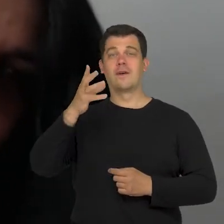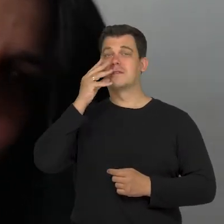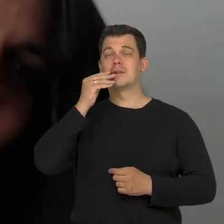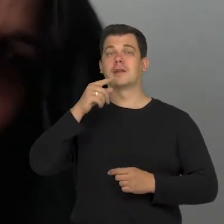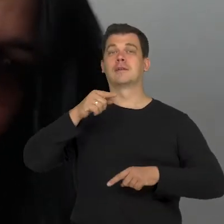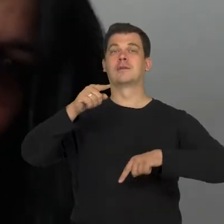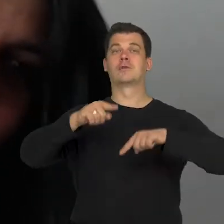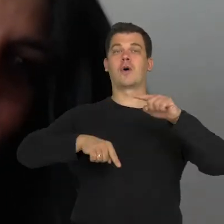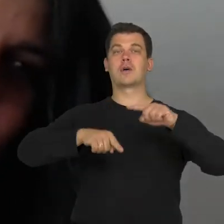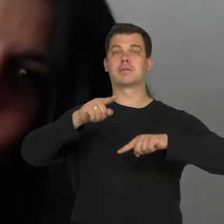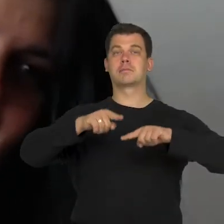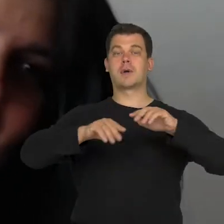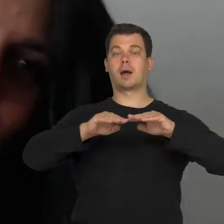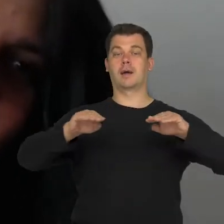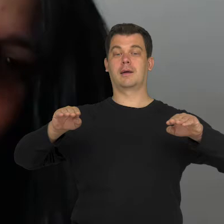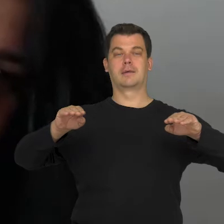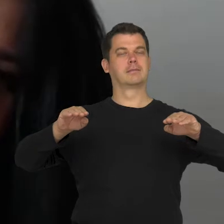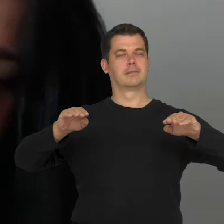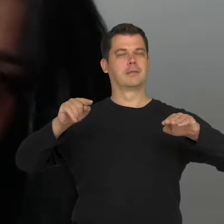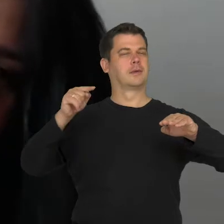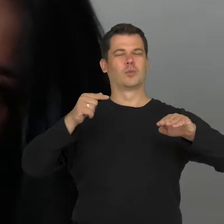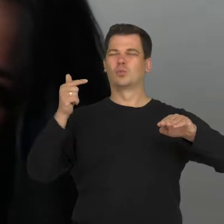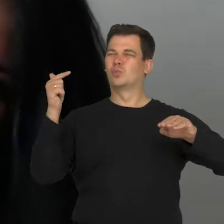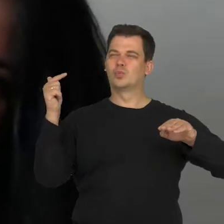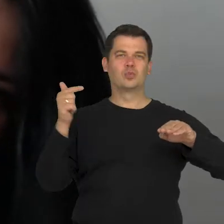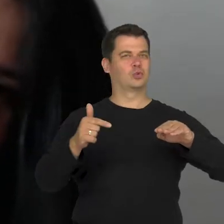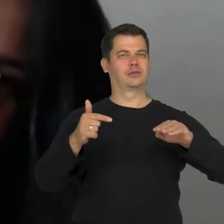How deep it runs within us. And we must give strong answers to this